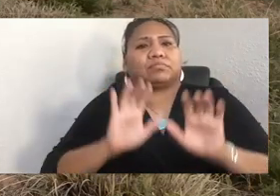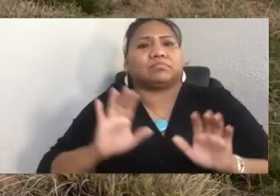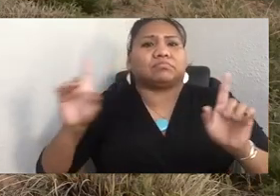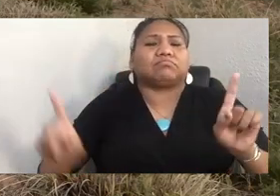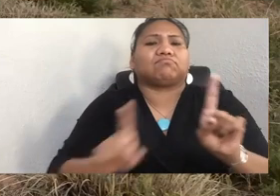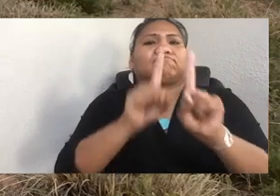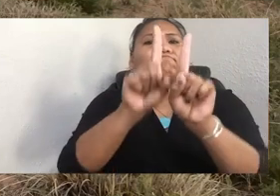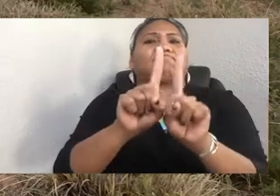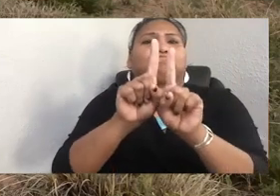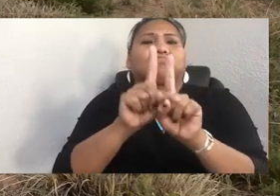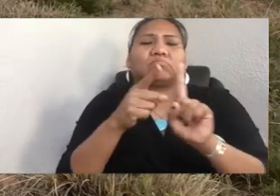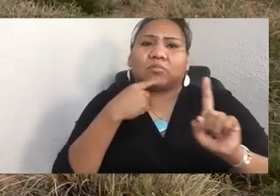And those girls came out really strong."